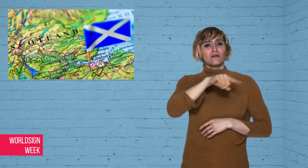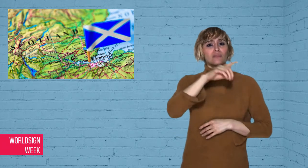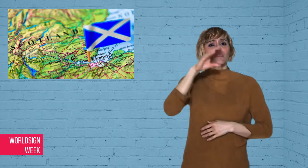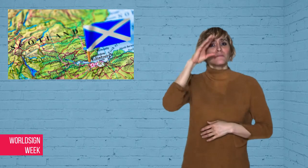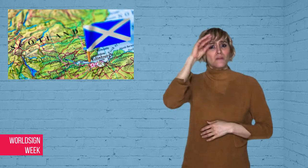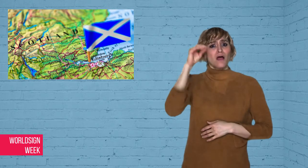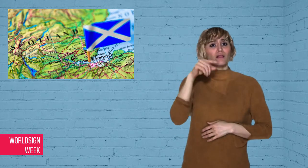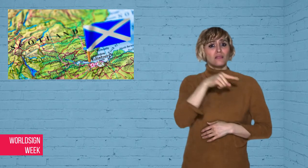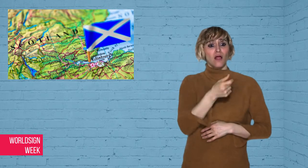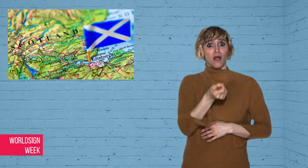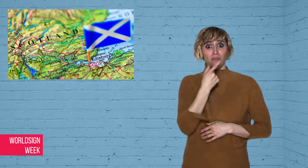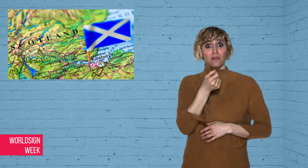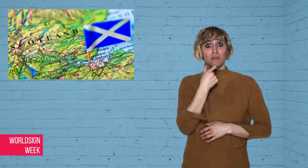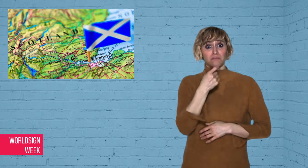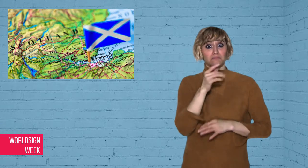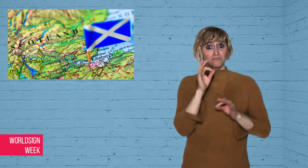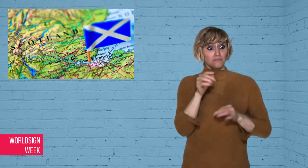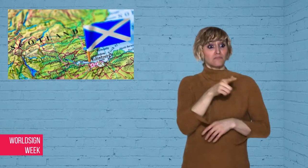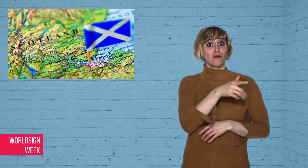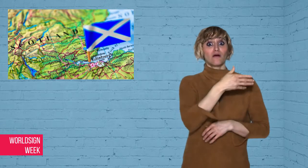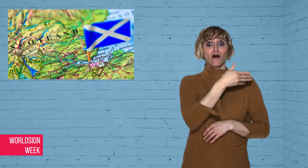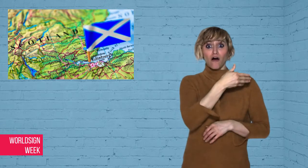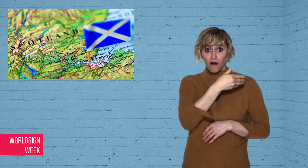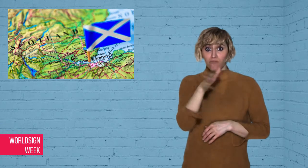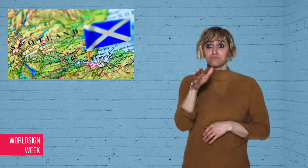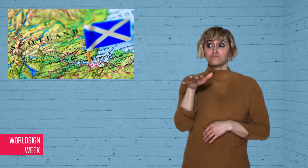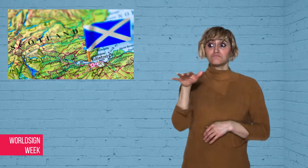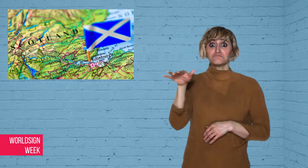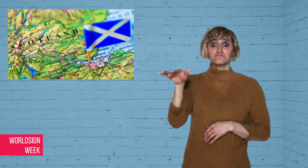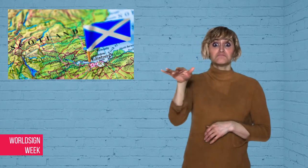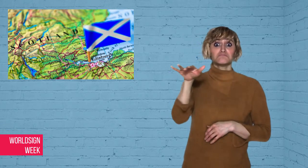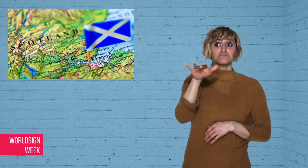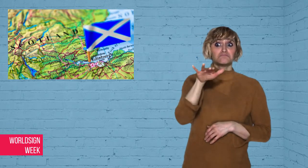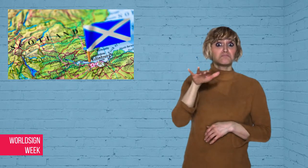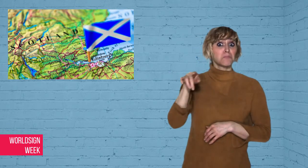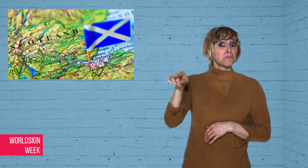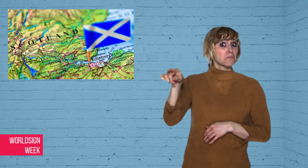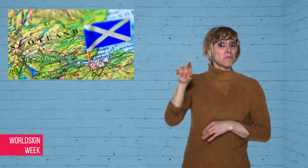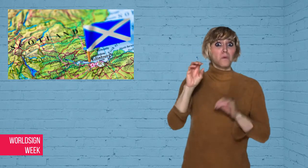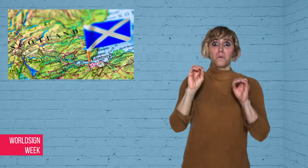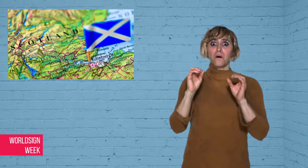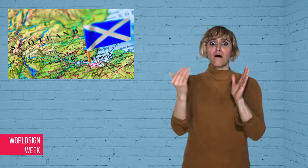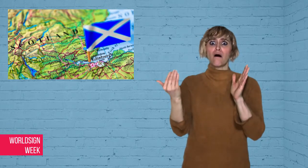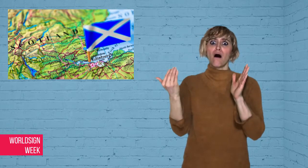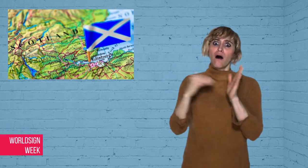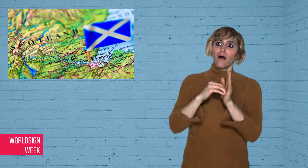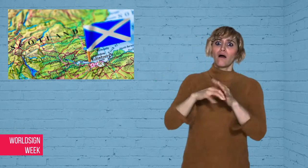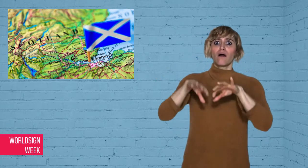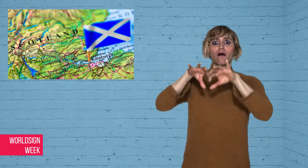sexual assaults by these convicts is